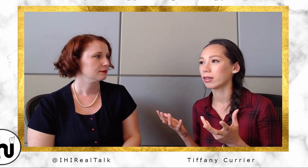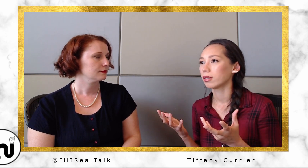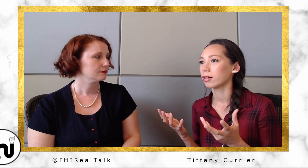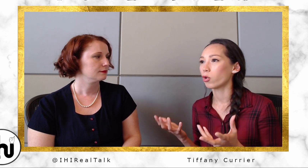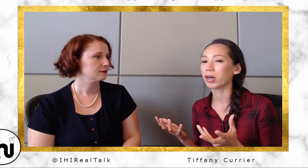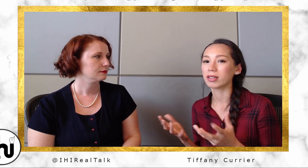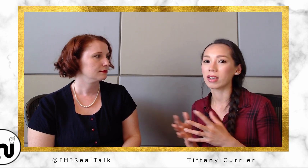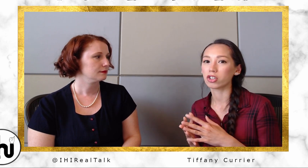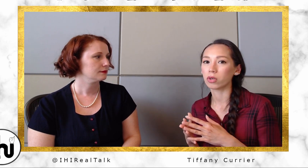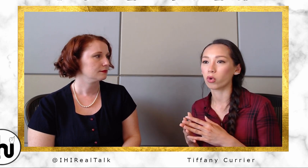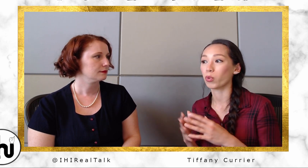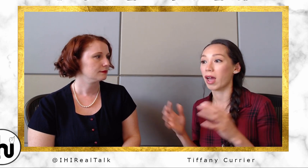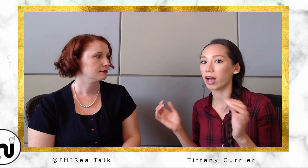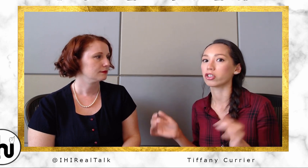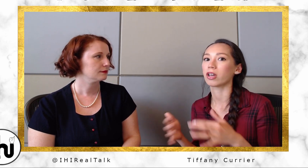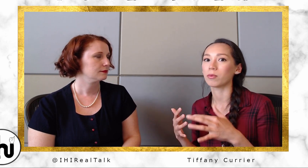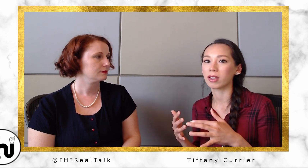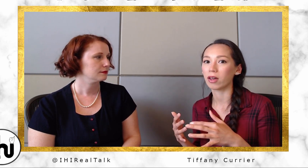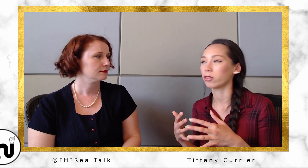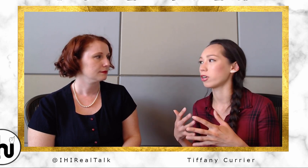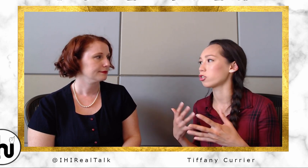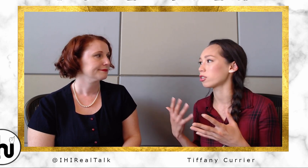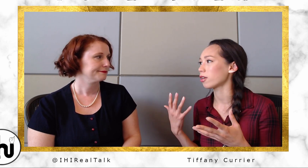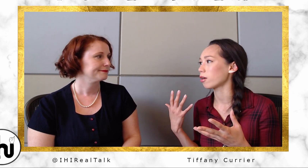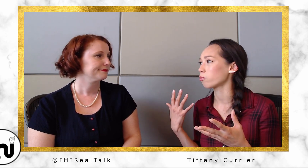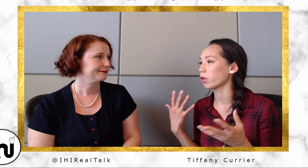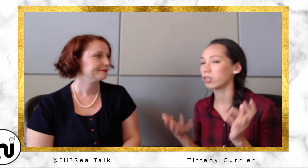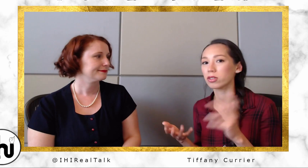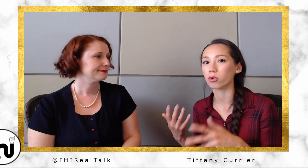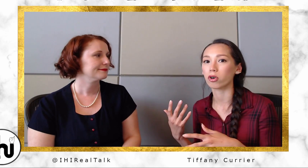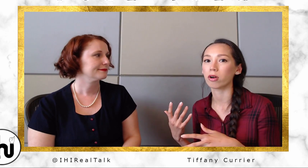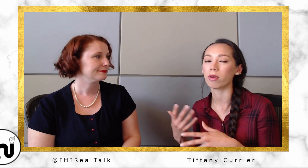organization where we actually come together and just like brainstorm.